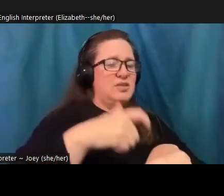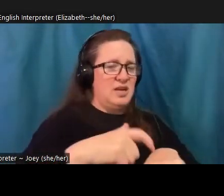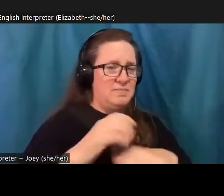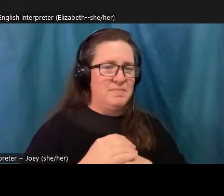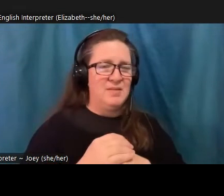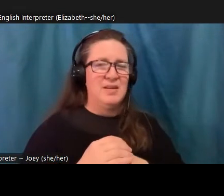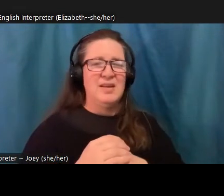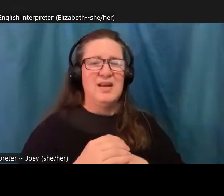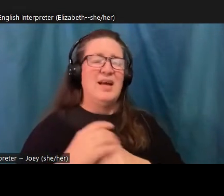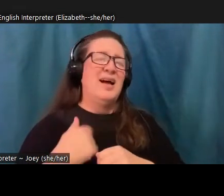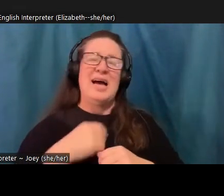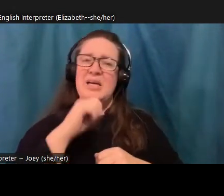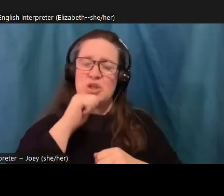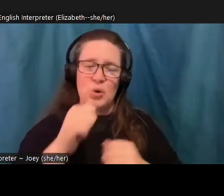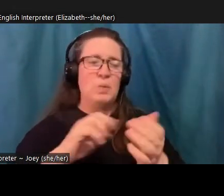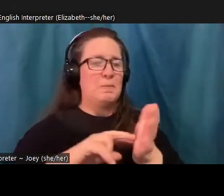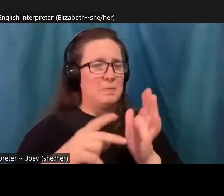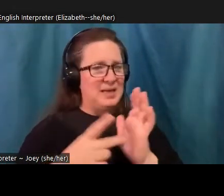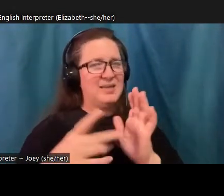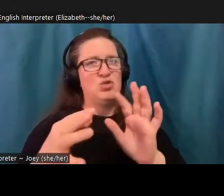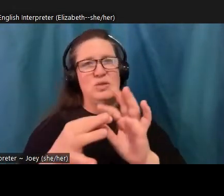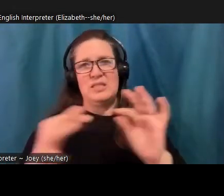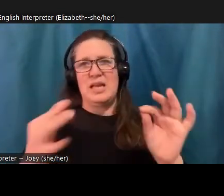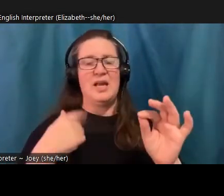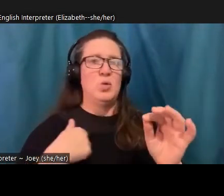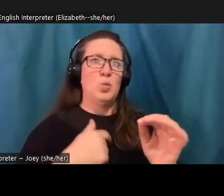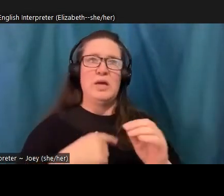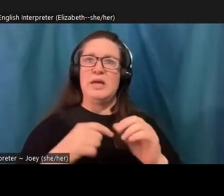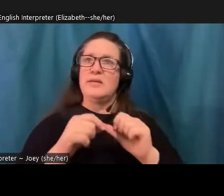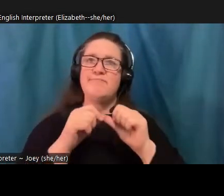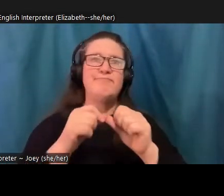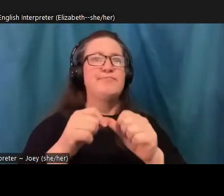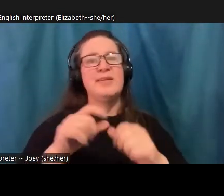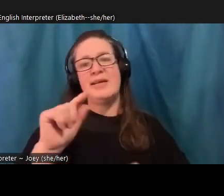advocating that we indulge in toxic positivity and avoid a bad